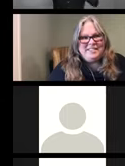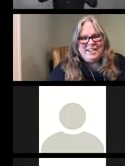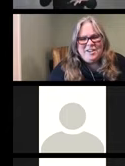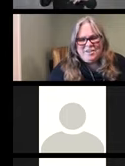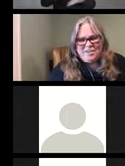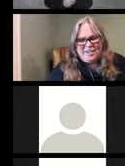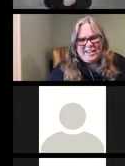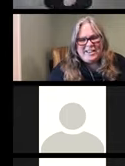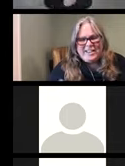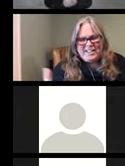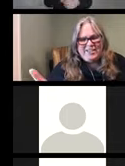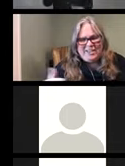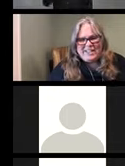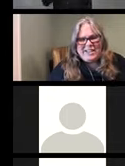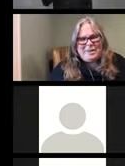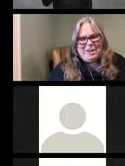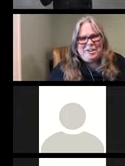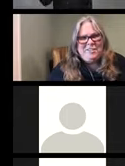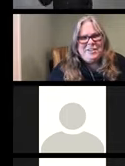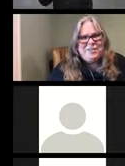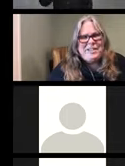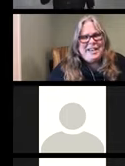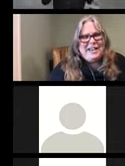Carolyn Phillips: Yes, very excited about all of those.